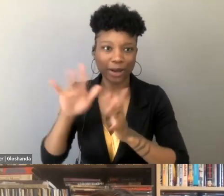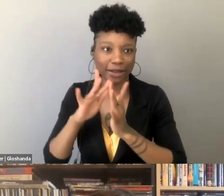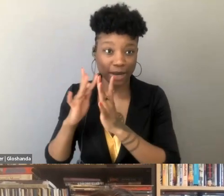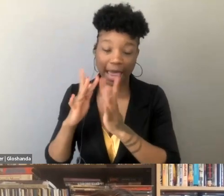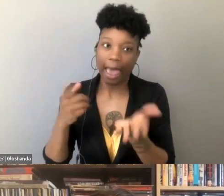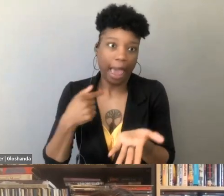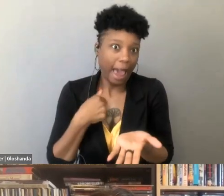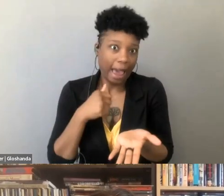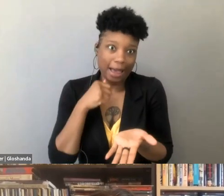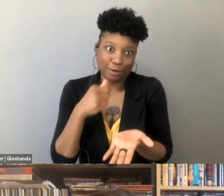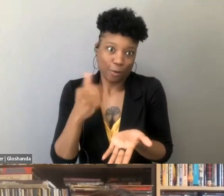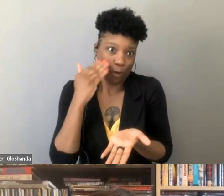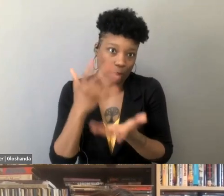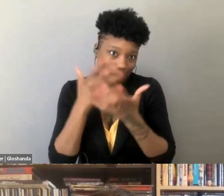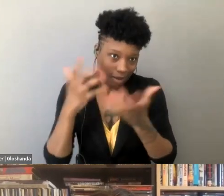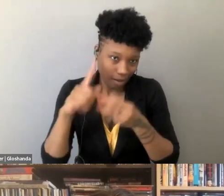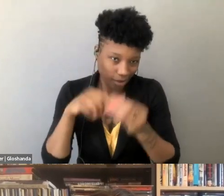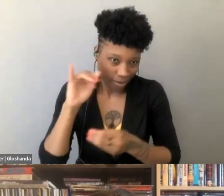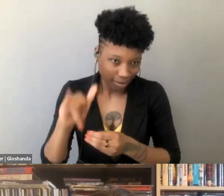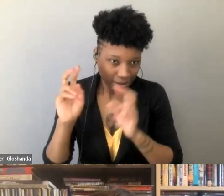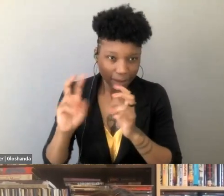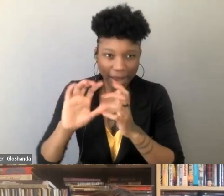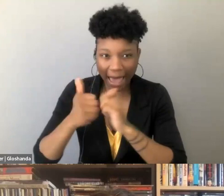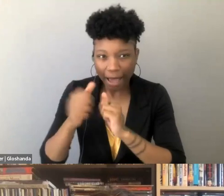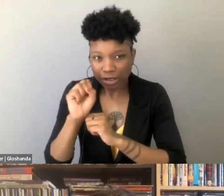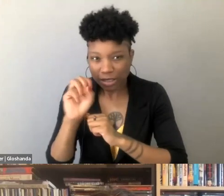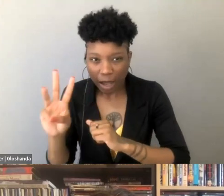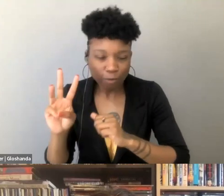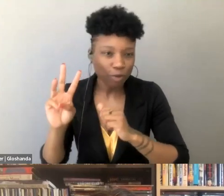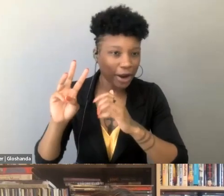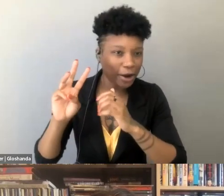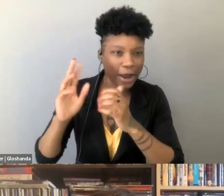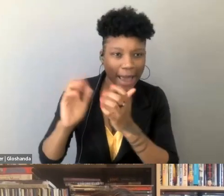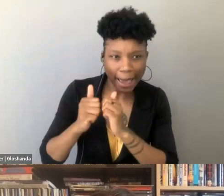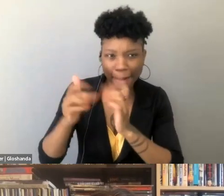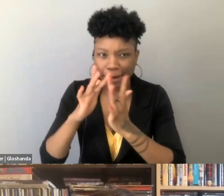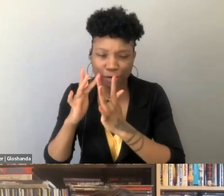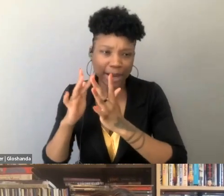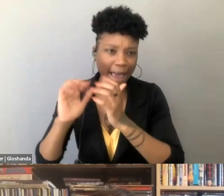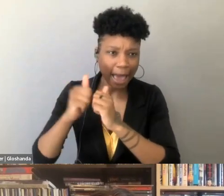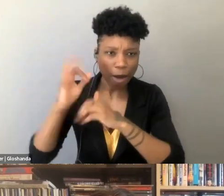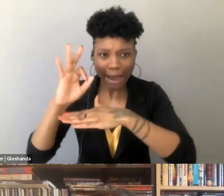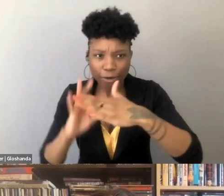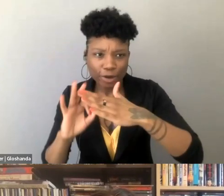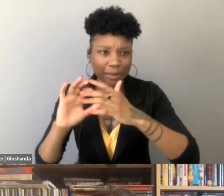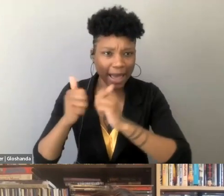but in terms of how the sausage gets made there, but I do know that the sort of information hierarchy